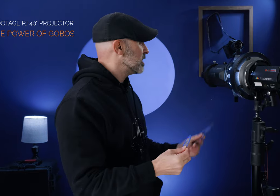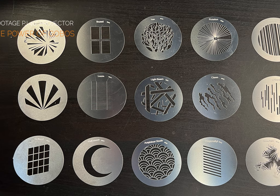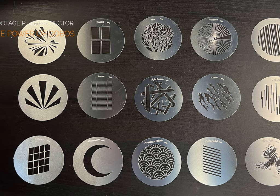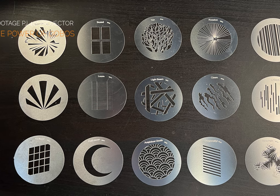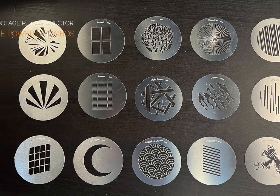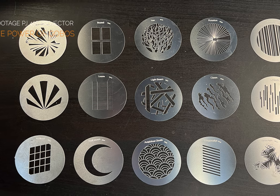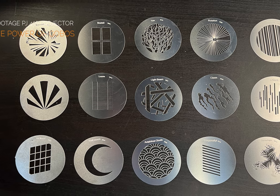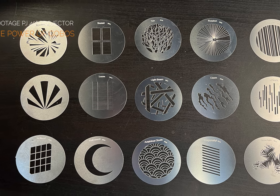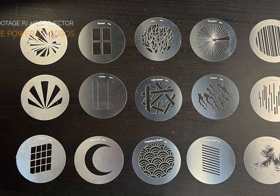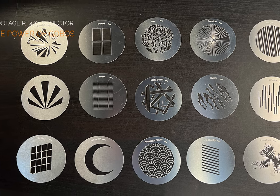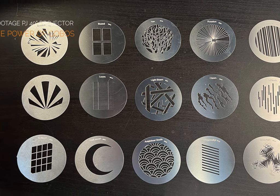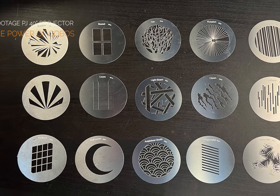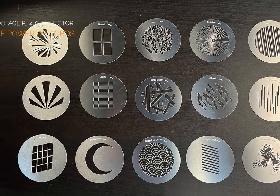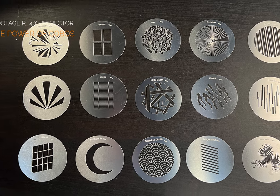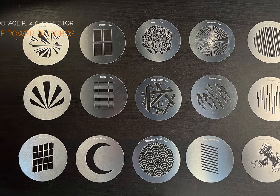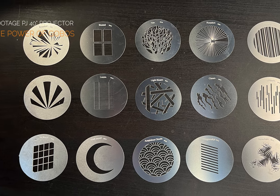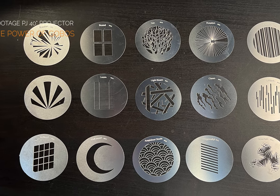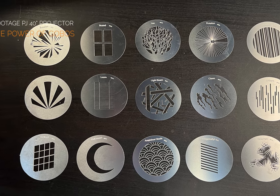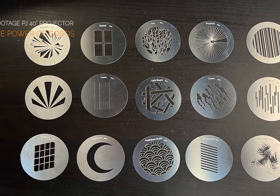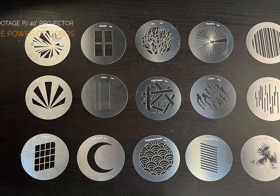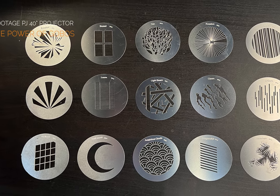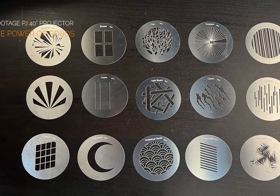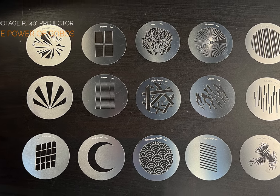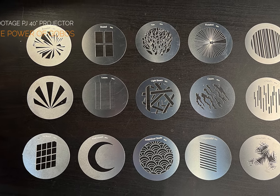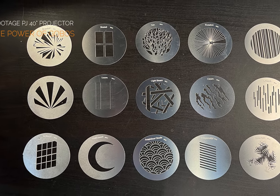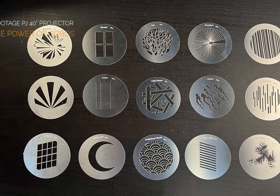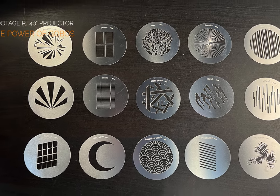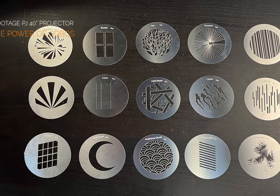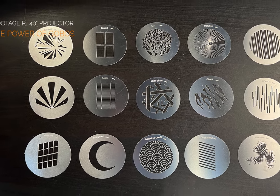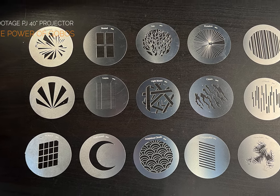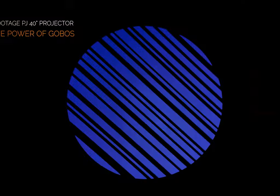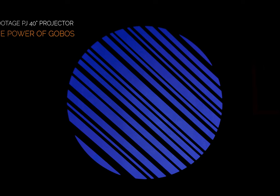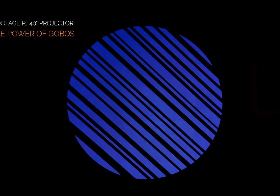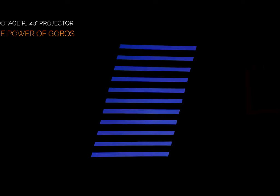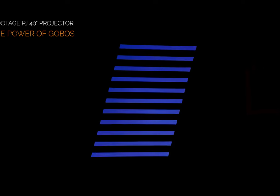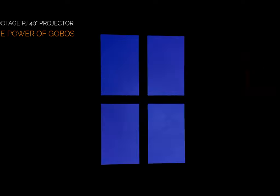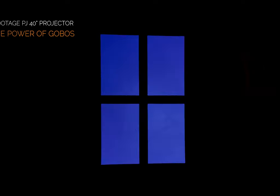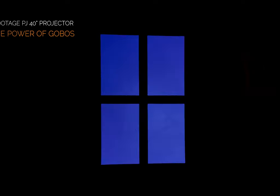set it comes with 12 random Goos so you got all kinds of creative options I'll go ahead and put